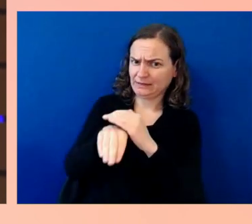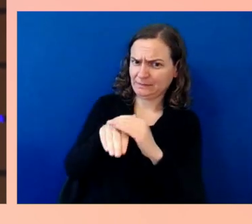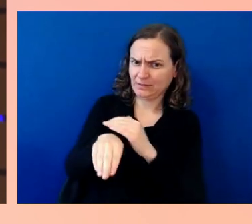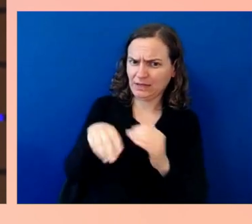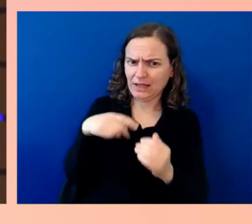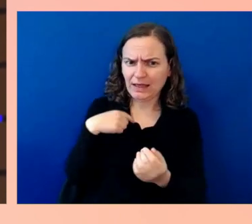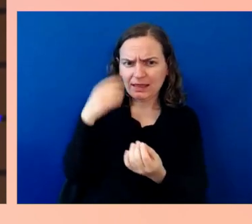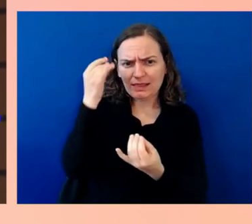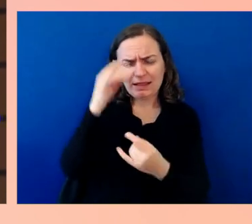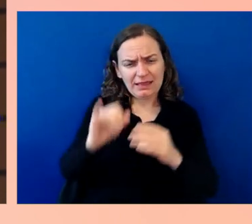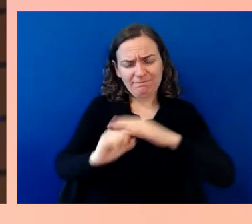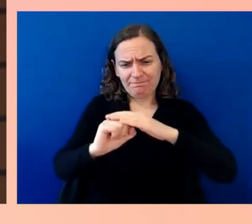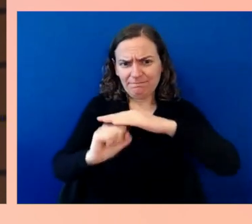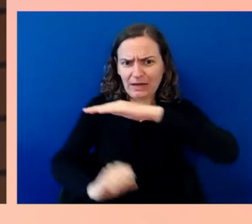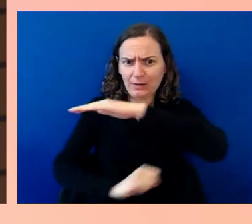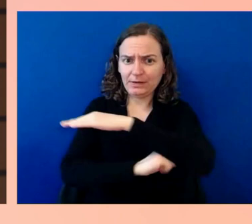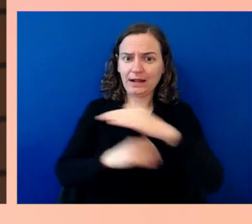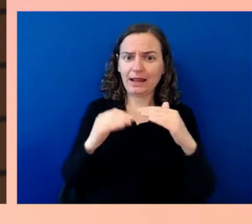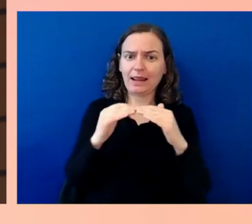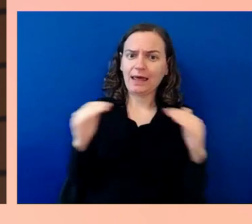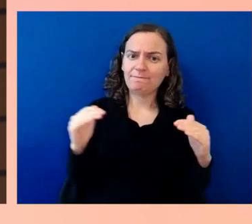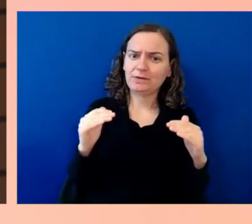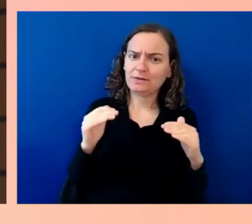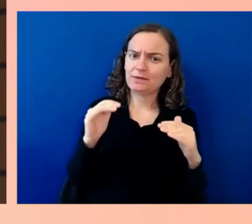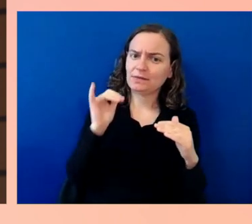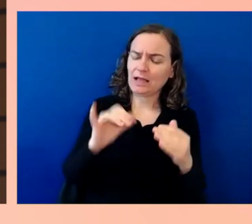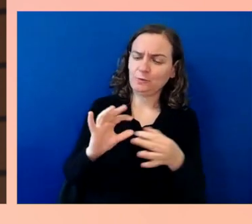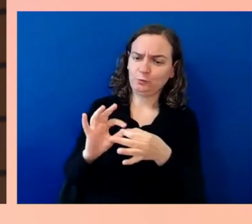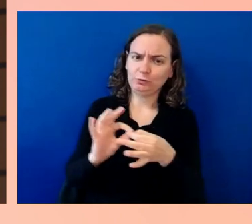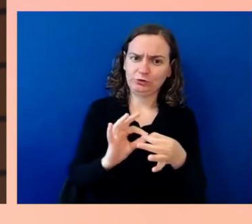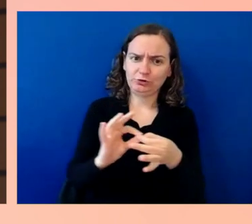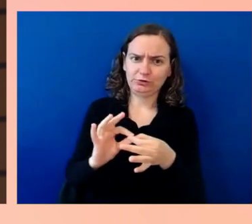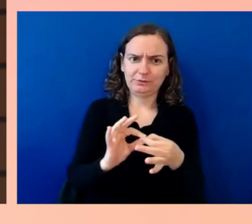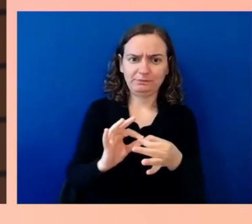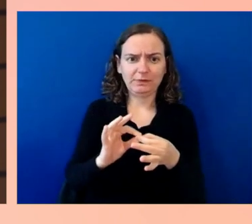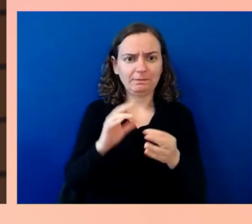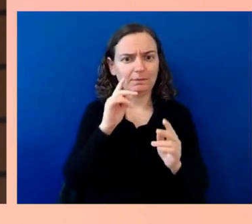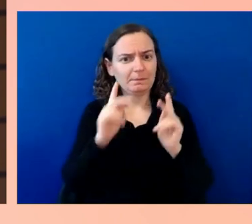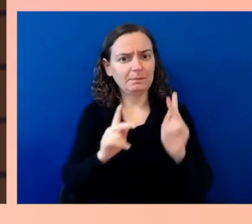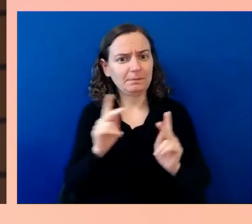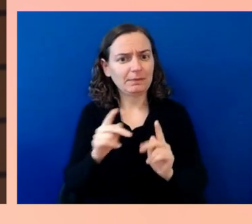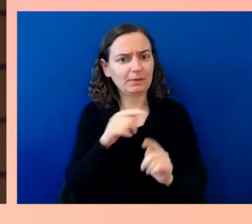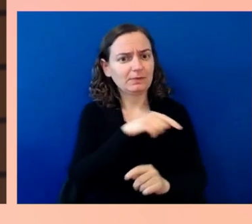One is that from the inception of the brief process, right from the very beginning of